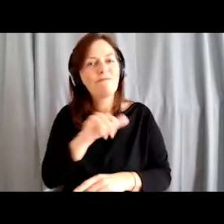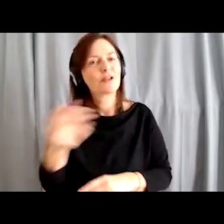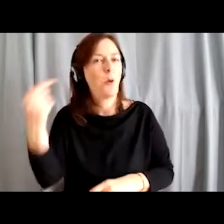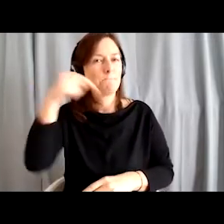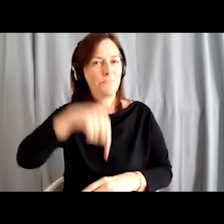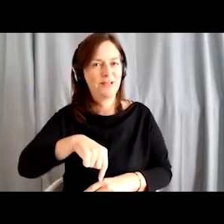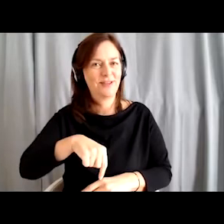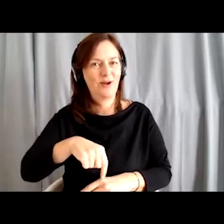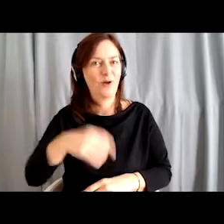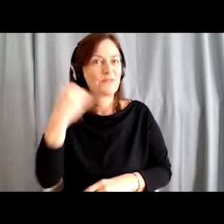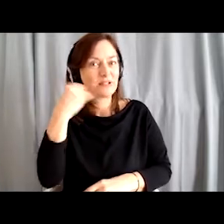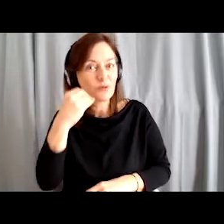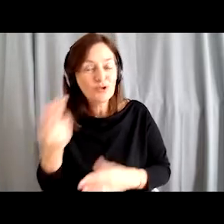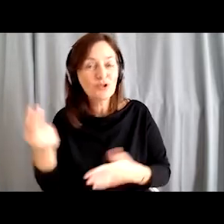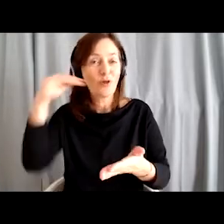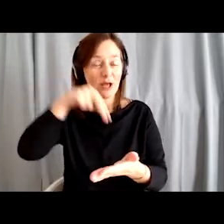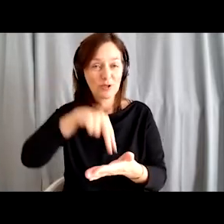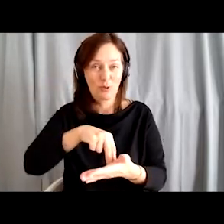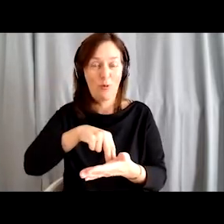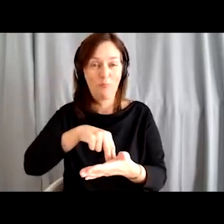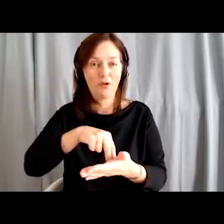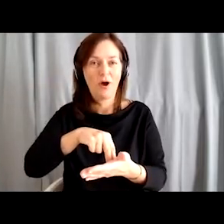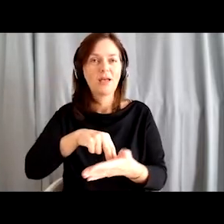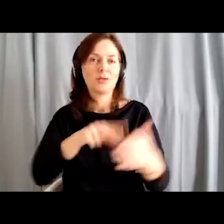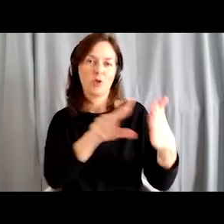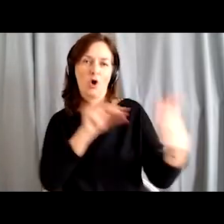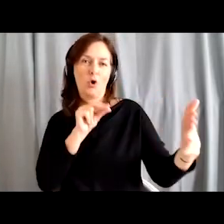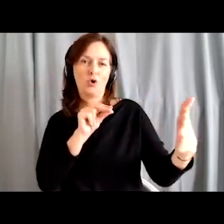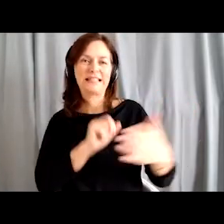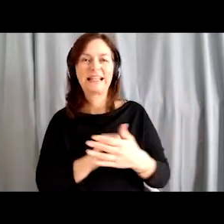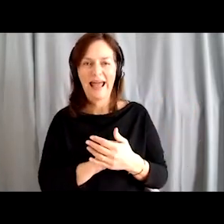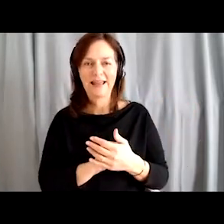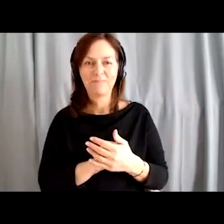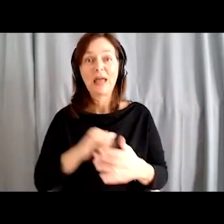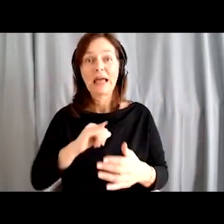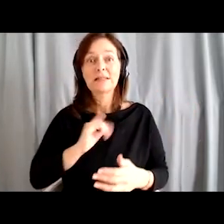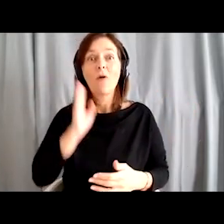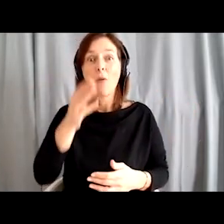learn, perform, and they are really role models. It will be exciting when the younger dancers join